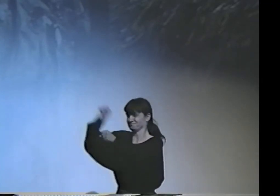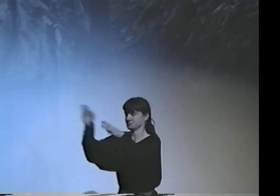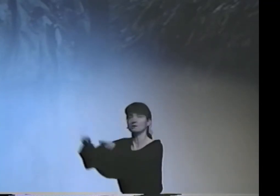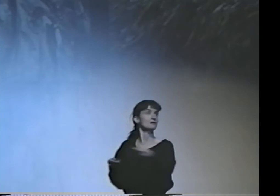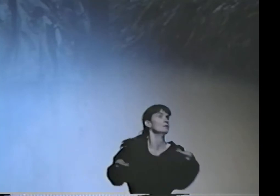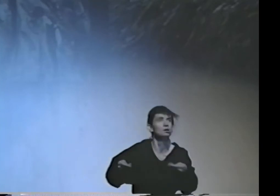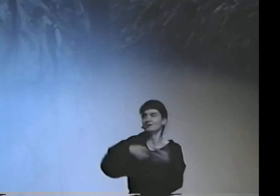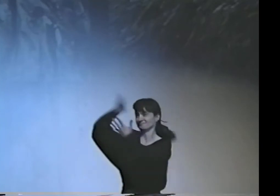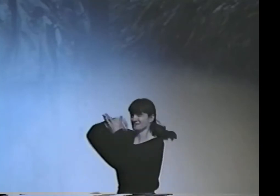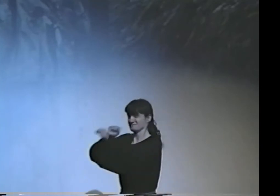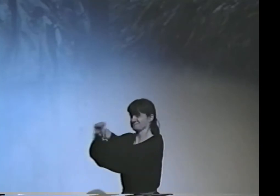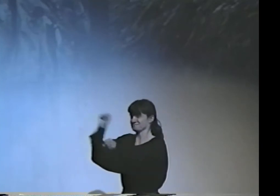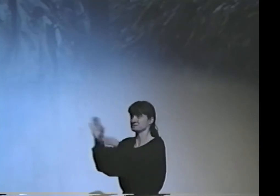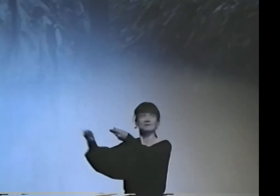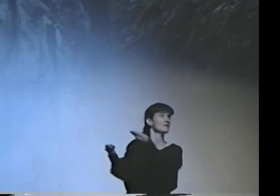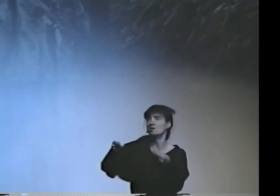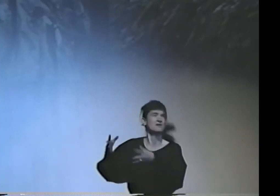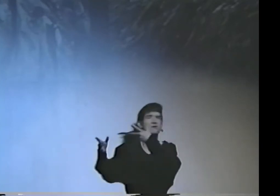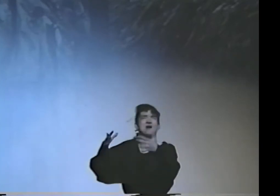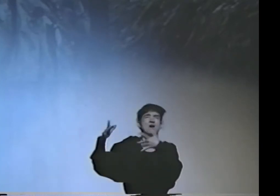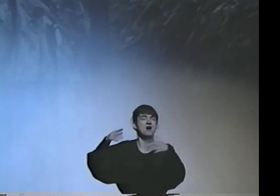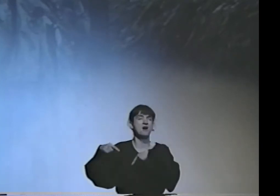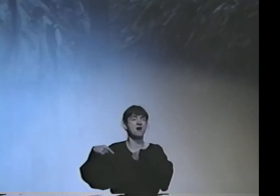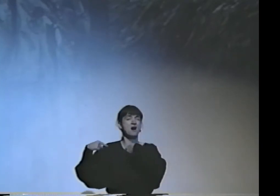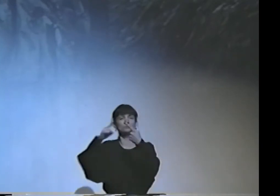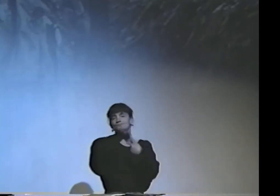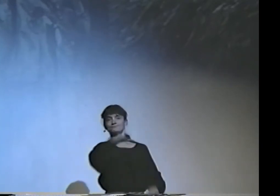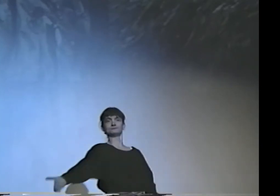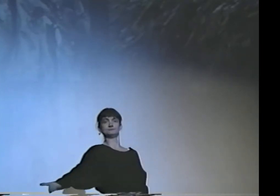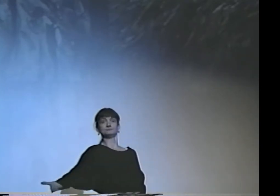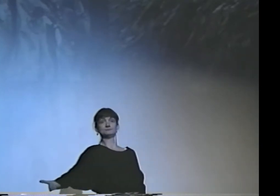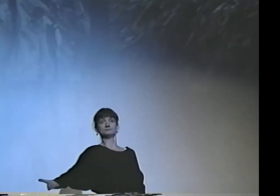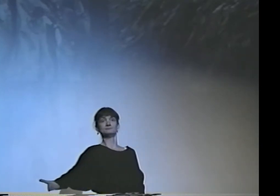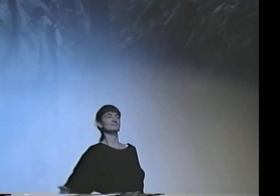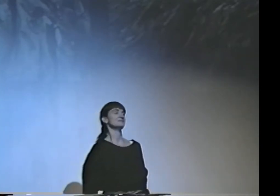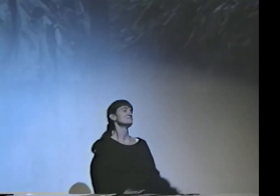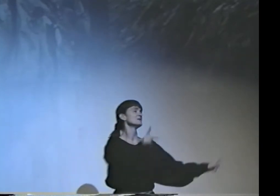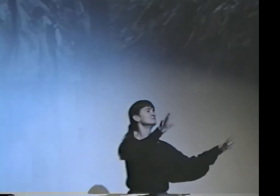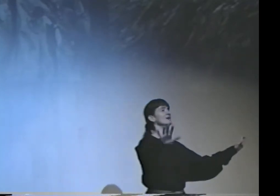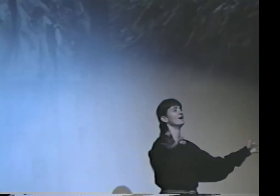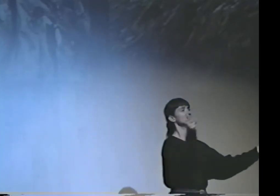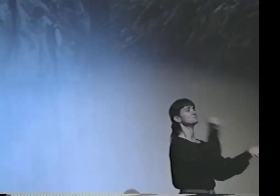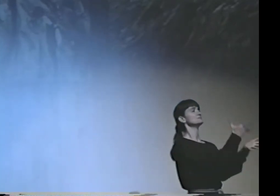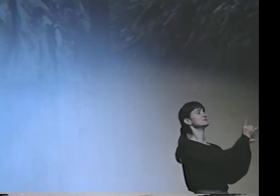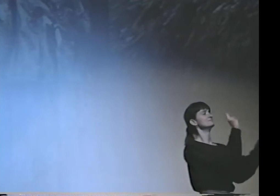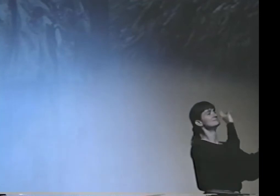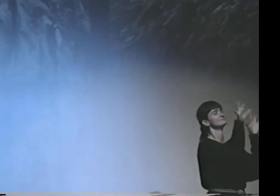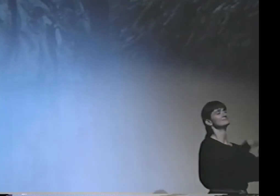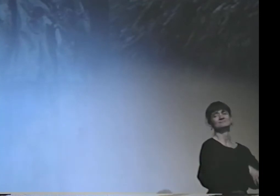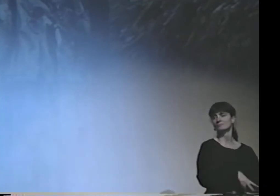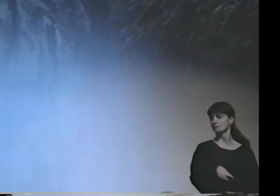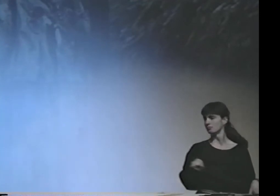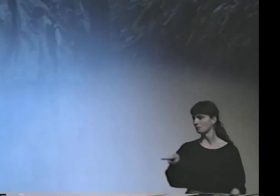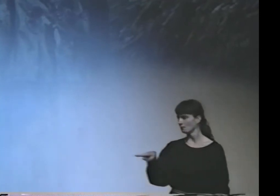ONE AFTER ANOTHER TO VARIOUS IMPRESSIONISTS, AND THEN HE DIED, NO RECOGNITION FOR HIS WORK.